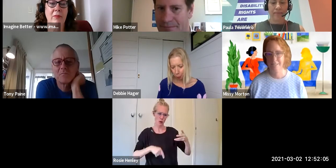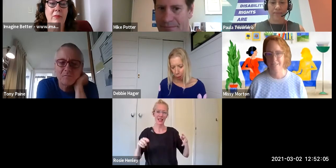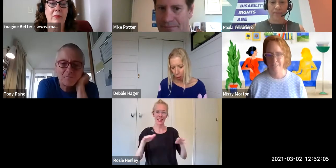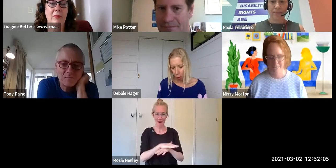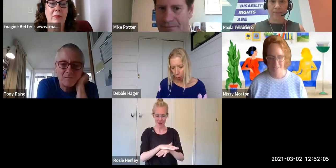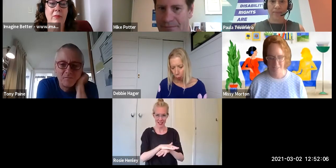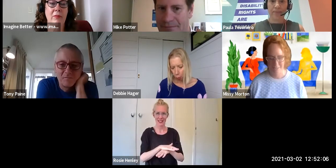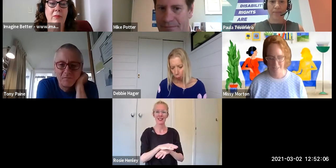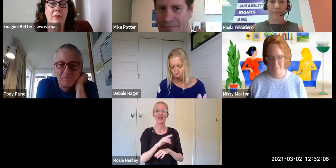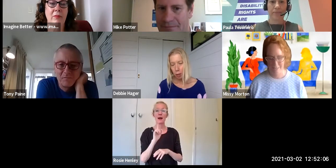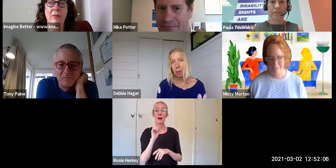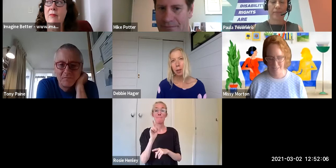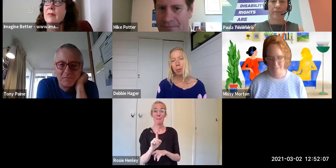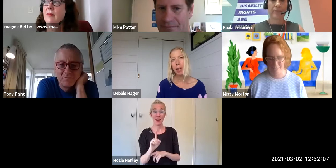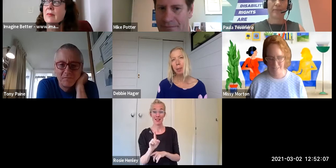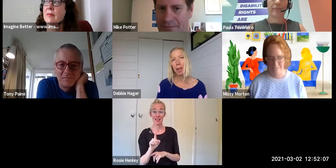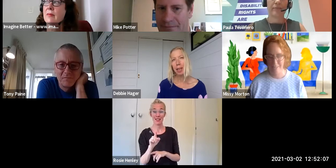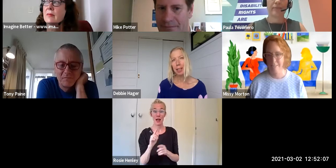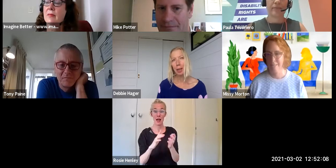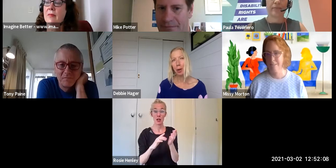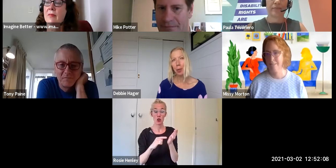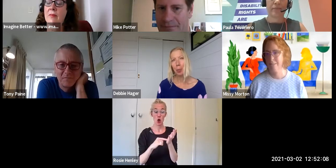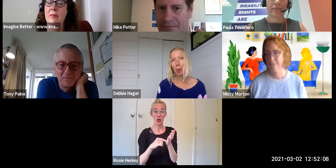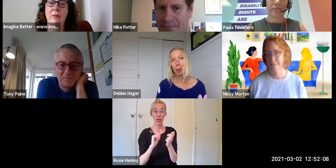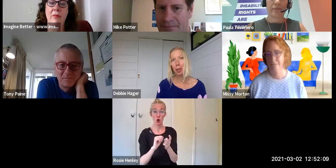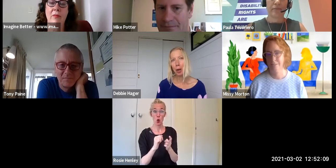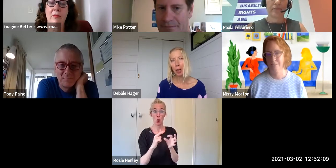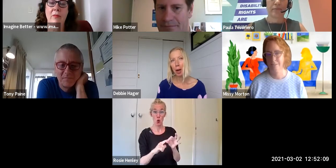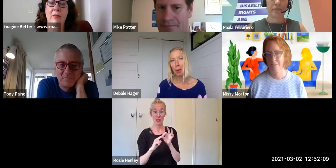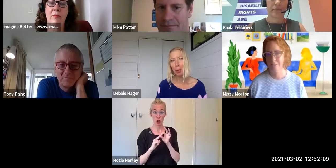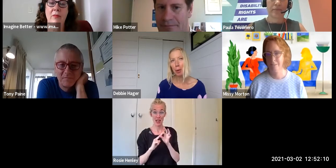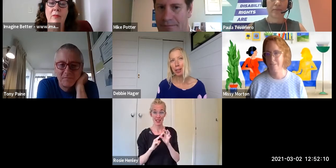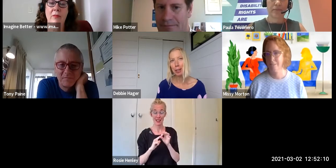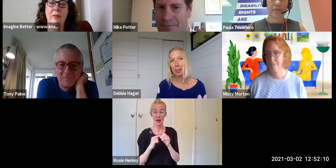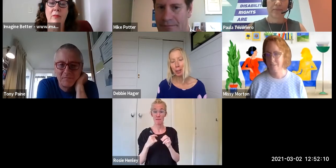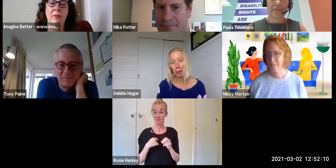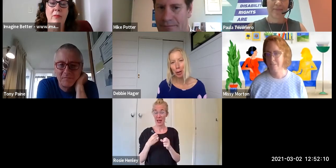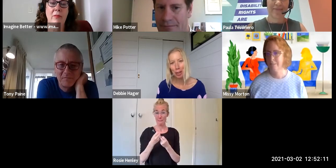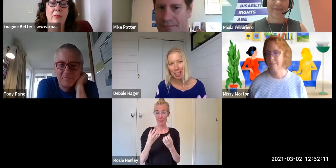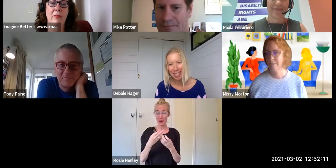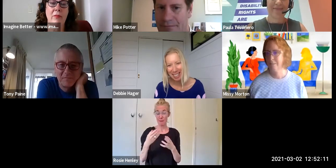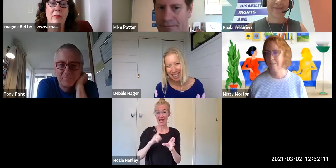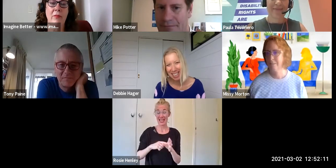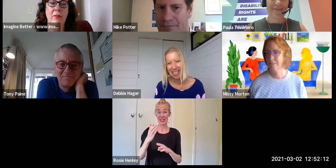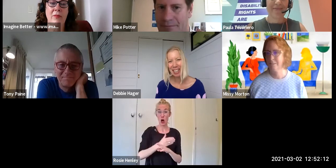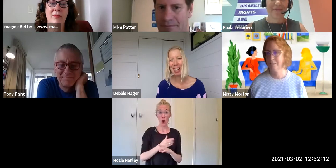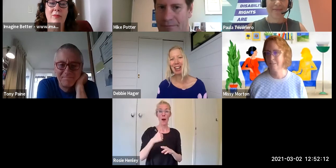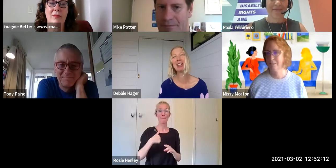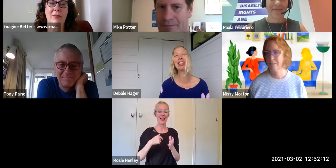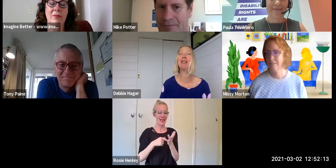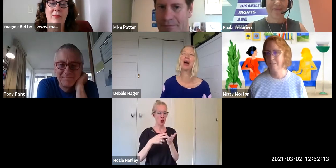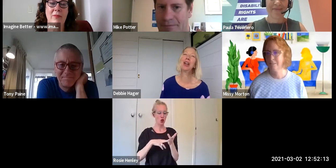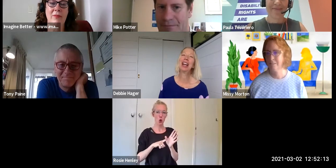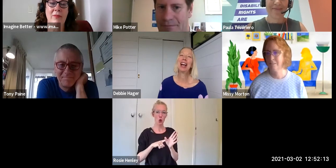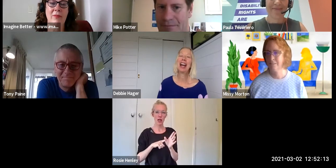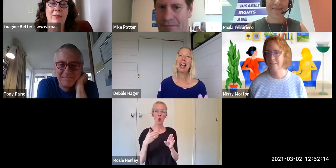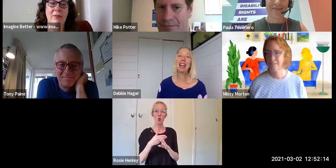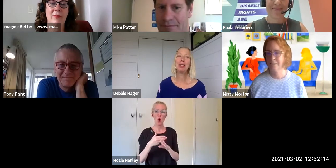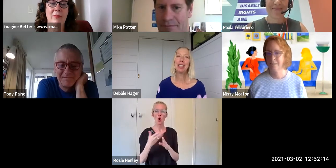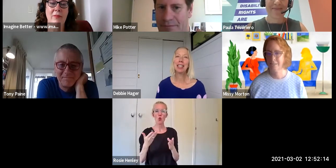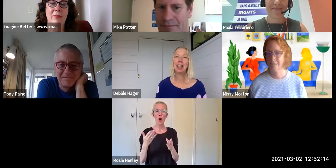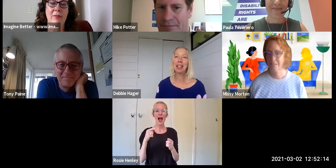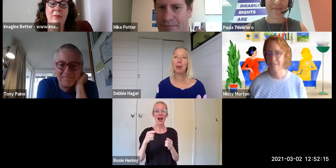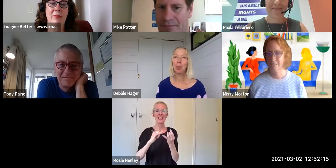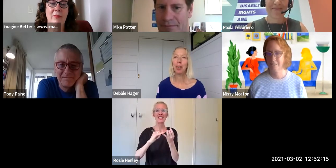Many many years ago when Tony and I both worked in sexual health a long time ago and I was